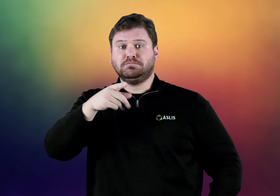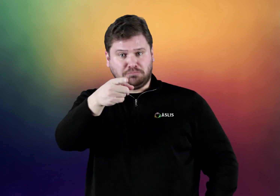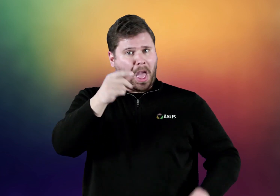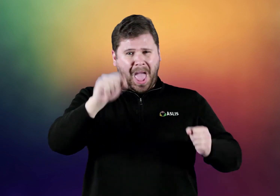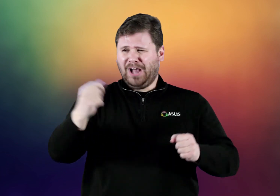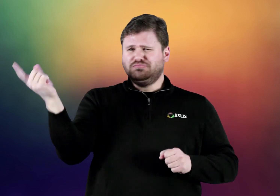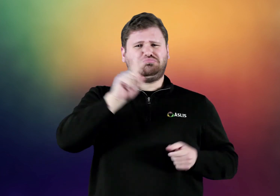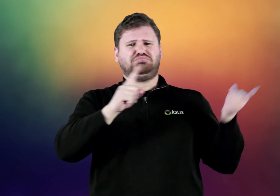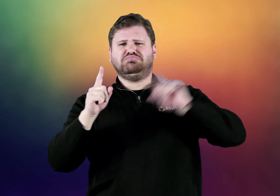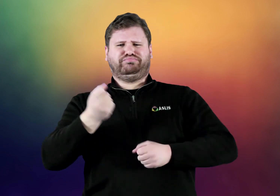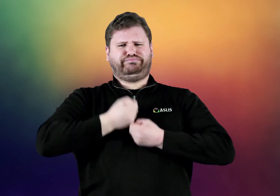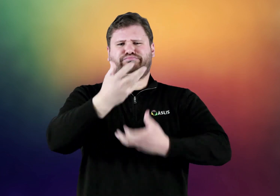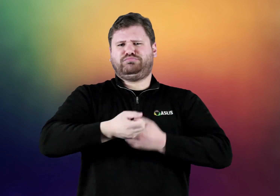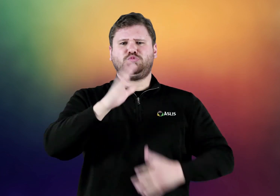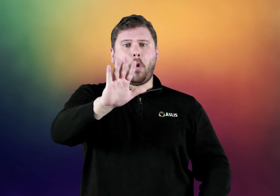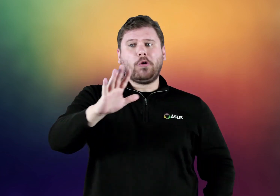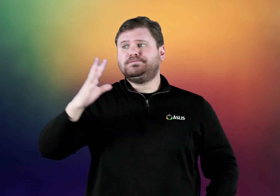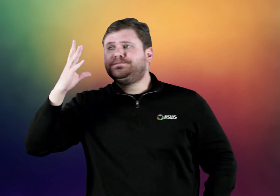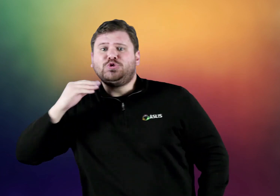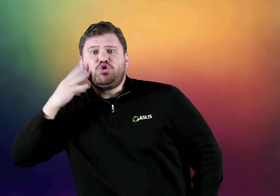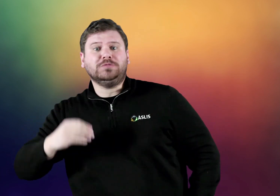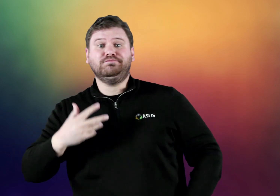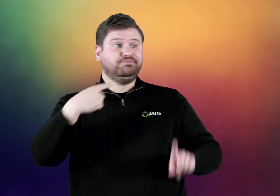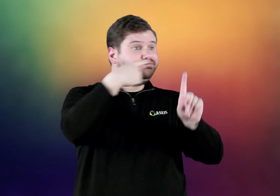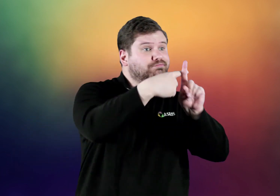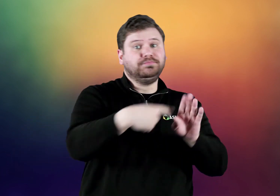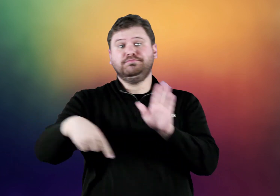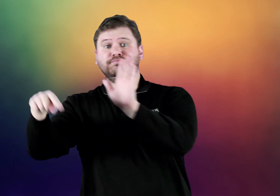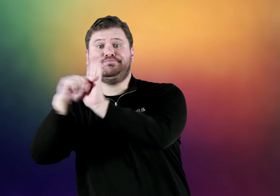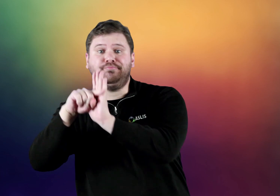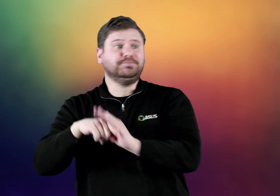You can come up during the forum and share your experience - positive or negative.